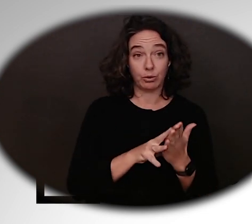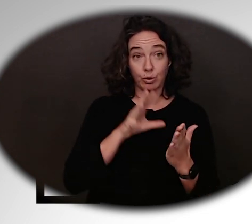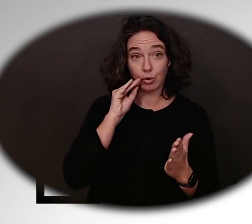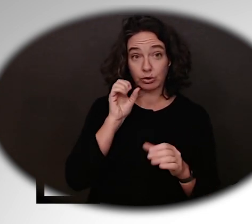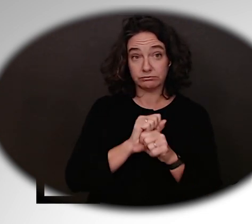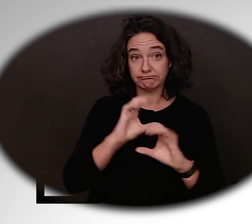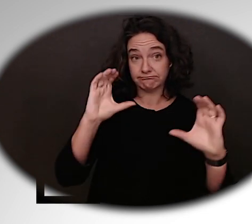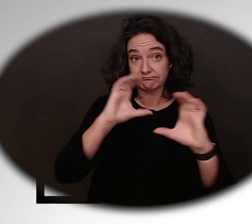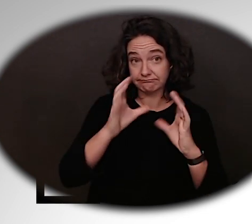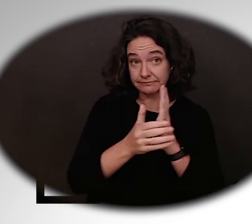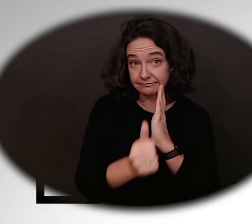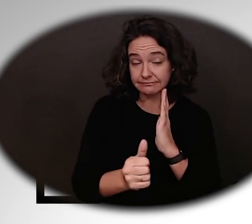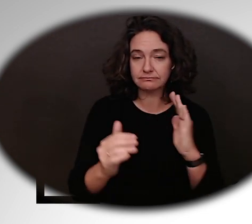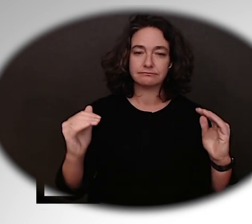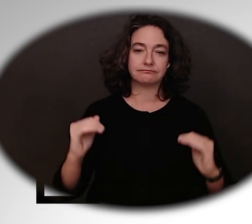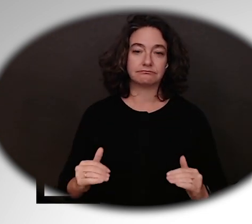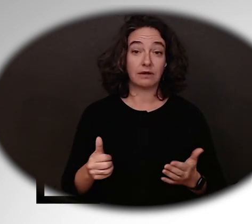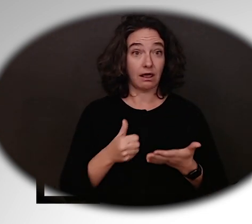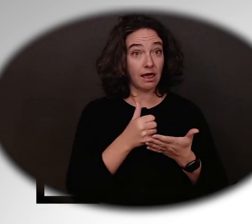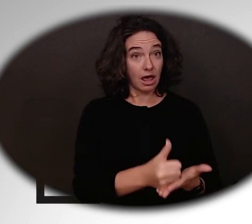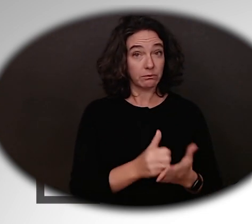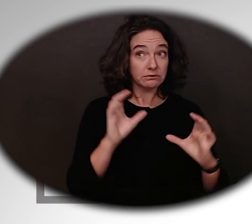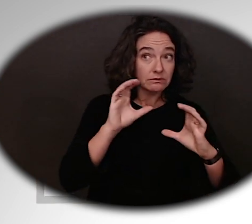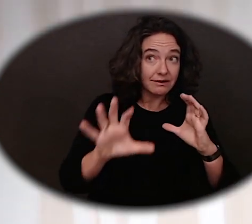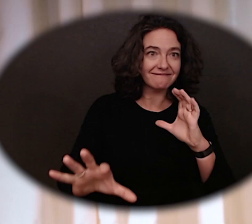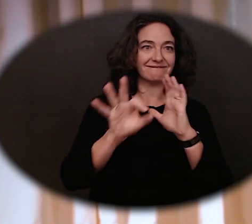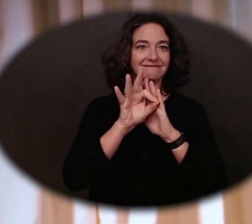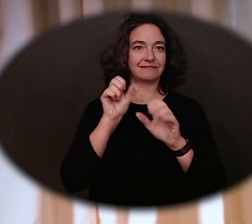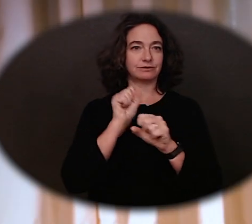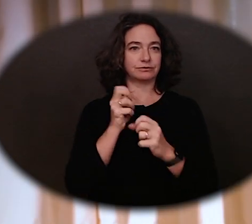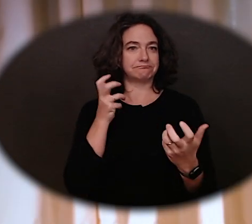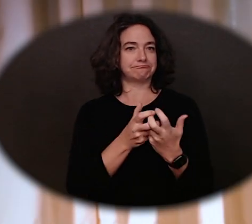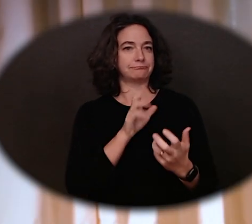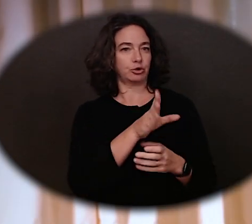Assistance with getting a job in your chosen field. Just remember, all